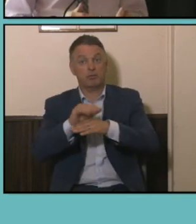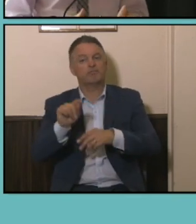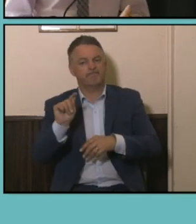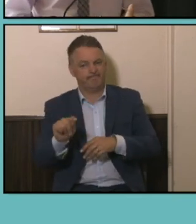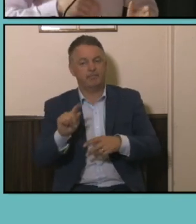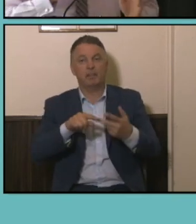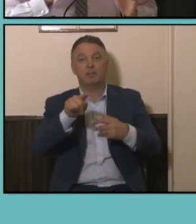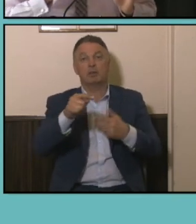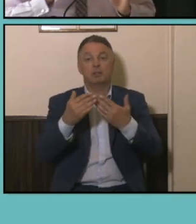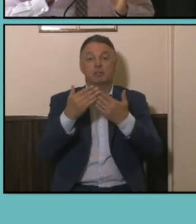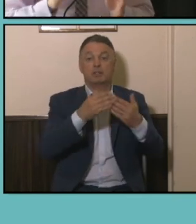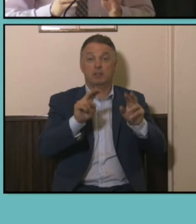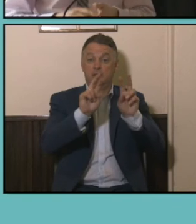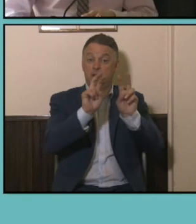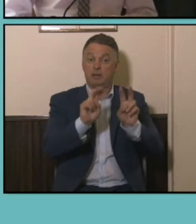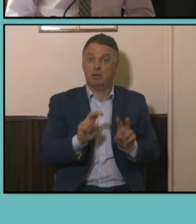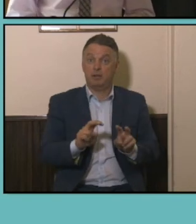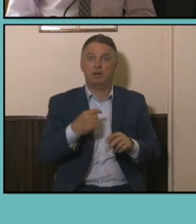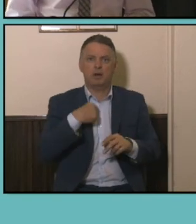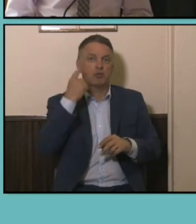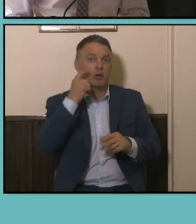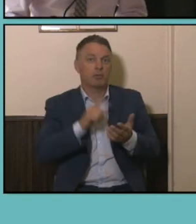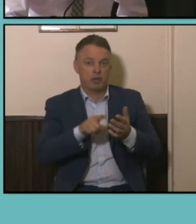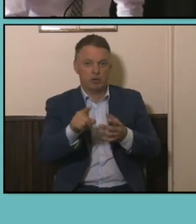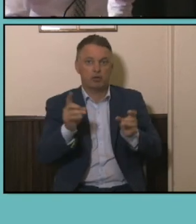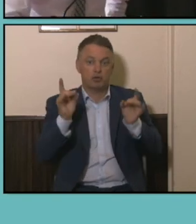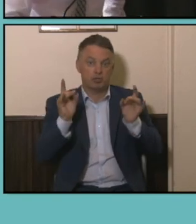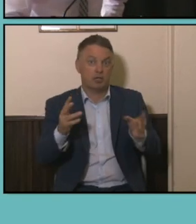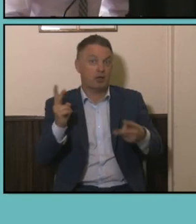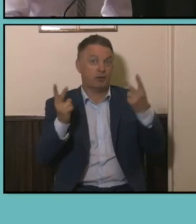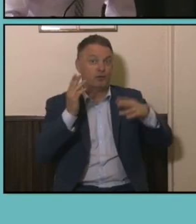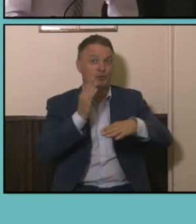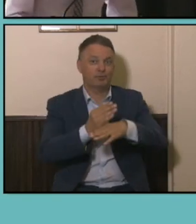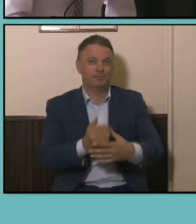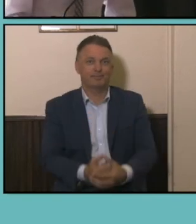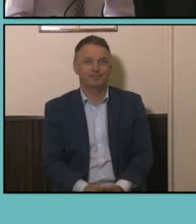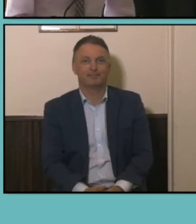accounting I recommend you start looking for a job as soon as possible. My